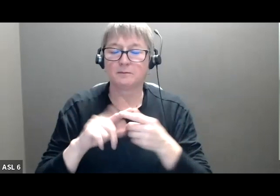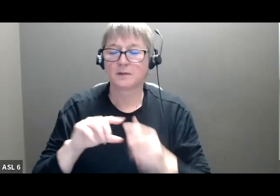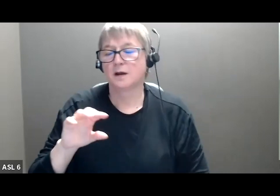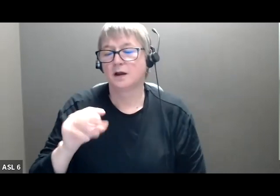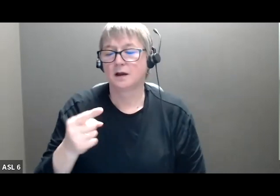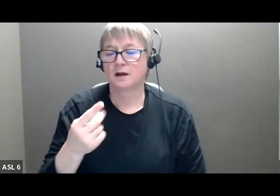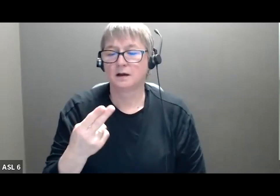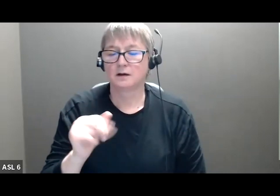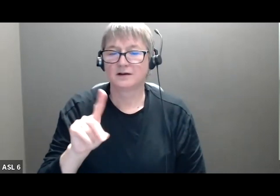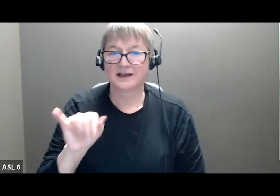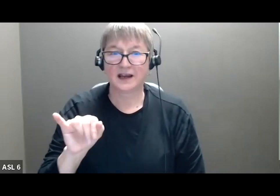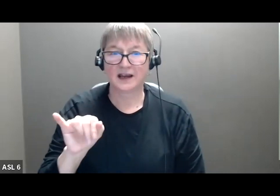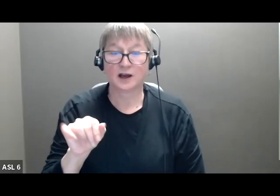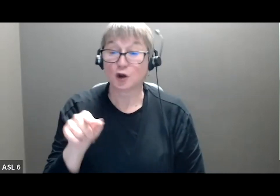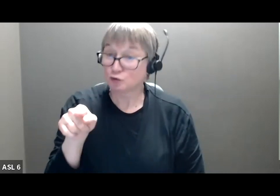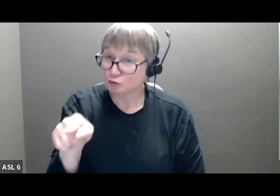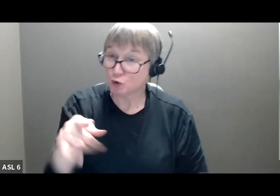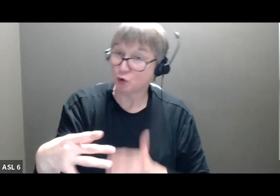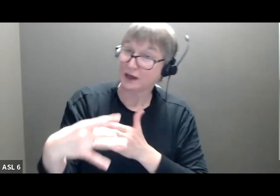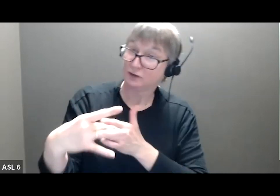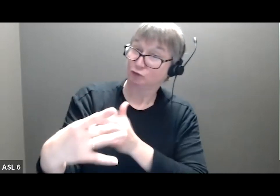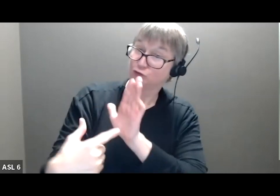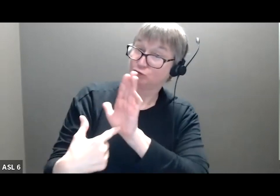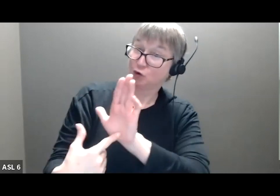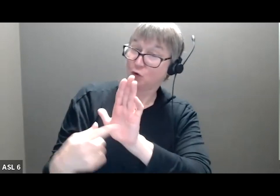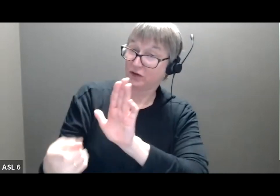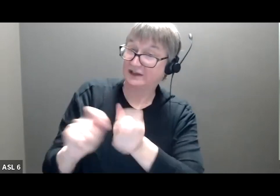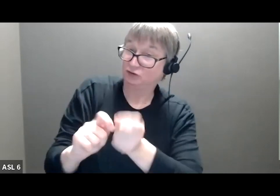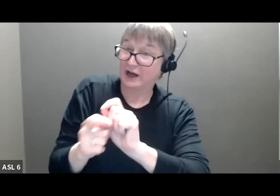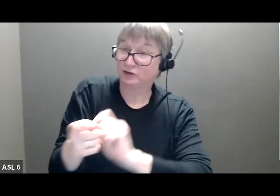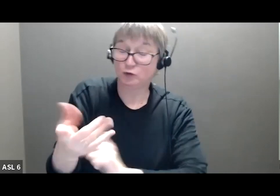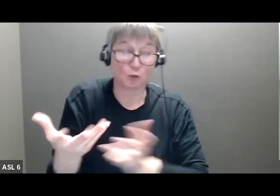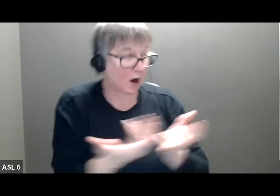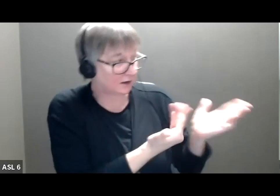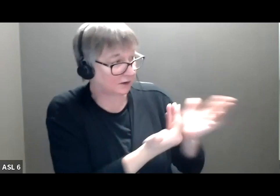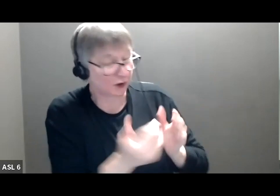the change that you wish to see in the world. And I think that that is taken together over